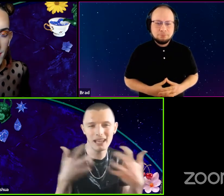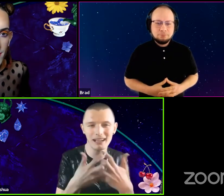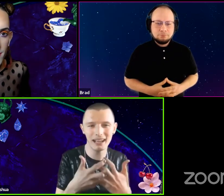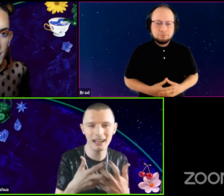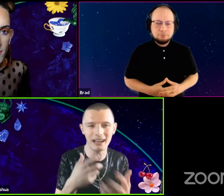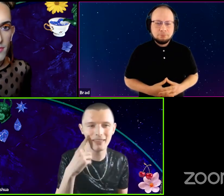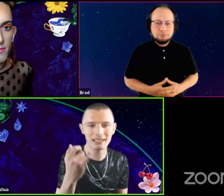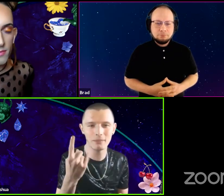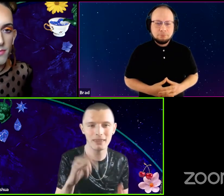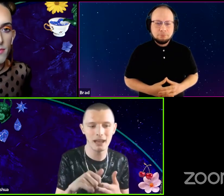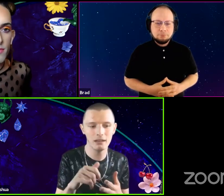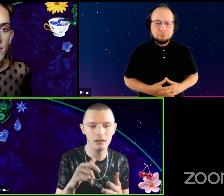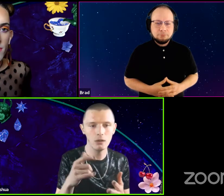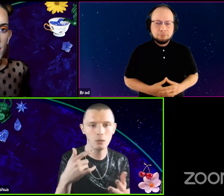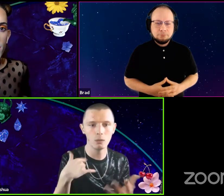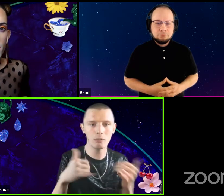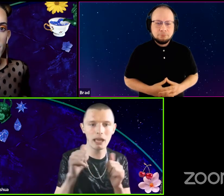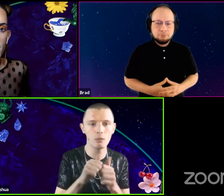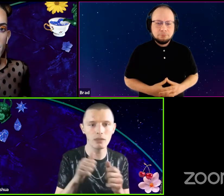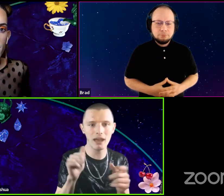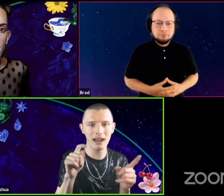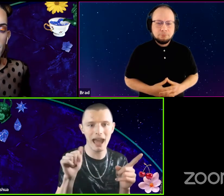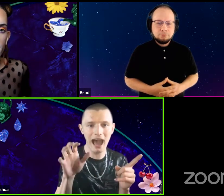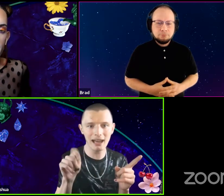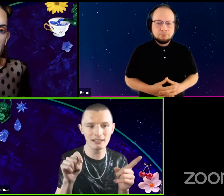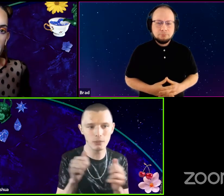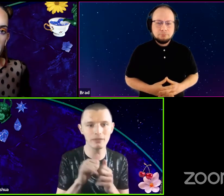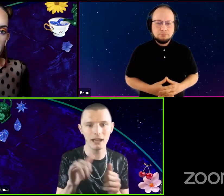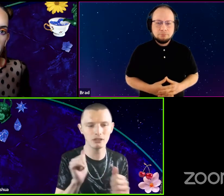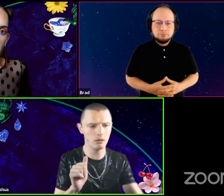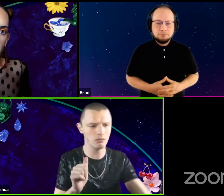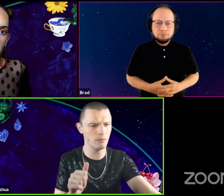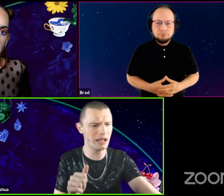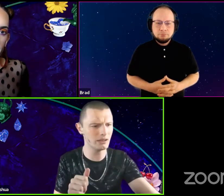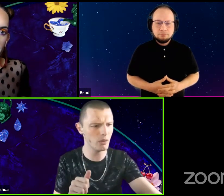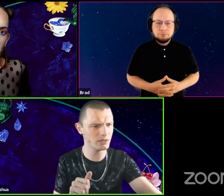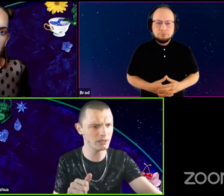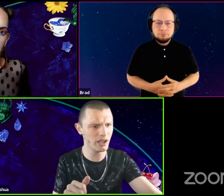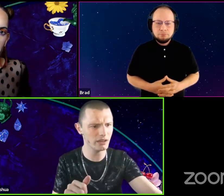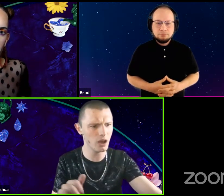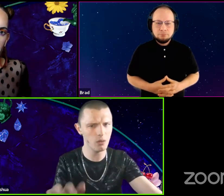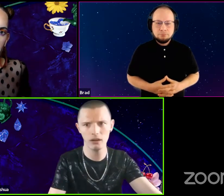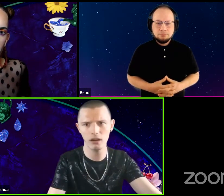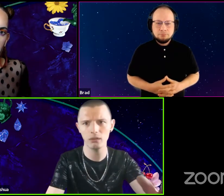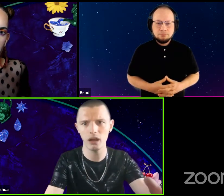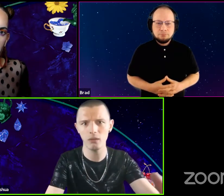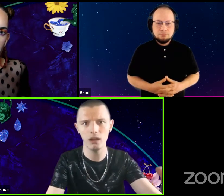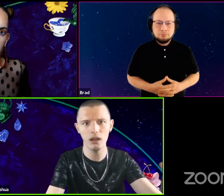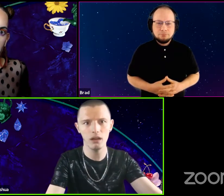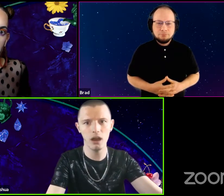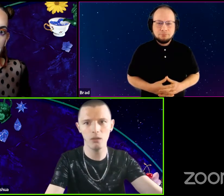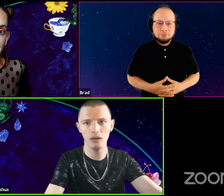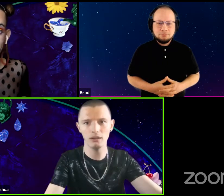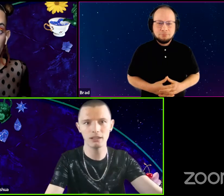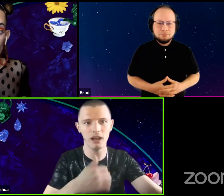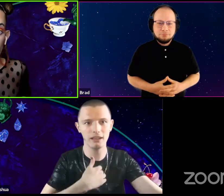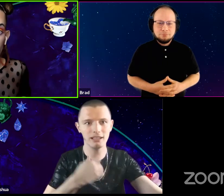And I think it's something that we were playing with at's with that show. Oh my God, no, I'm so sorry. No, no, no, no. You're here